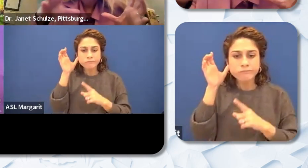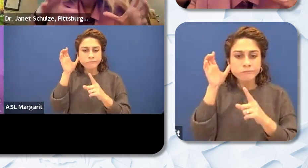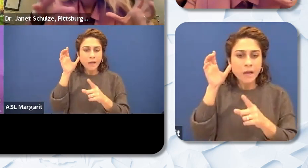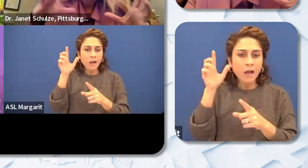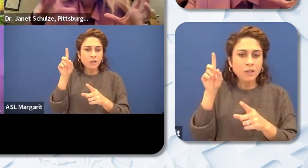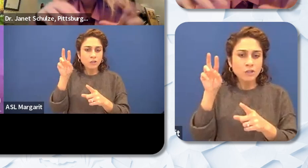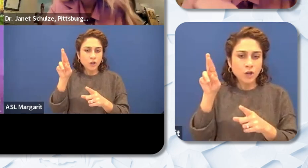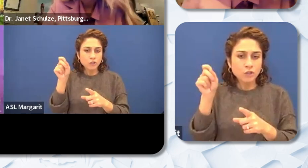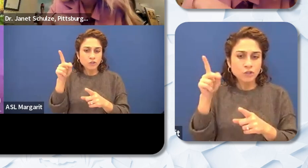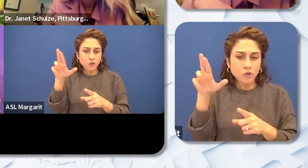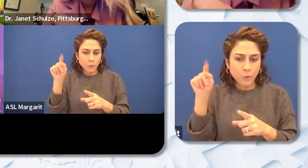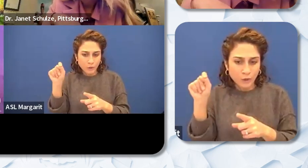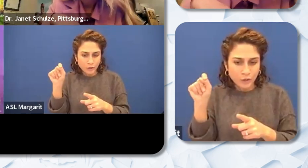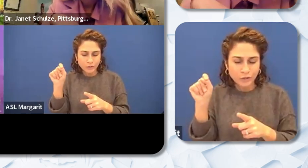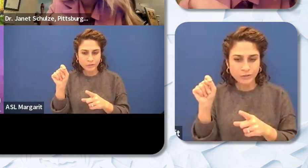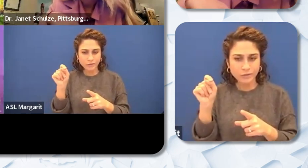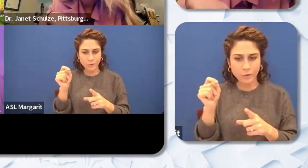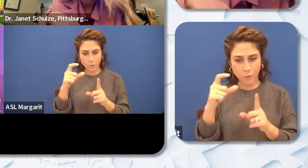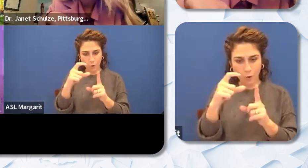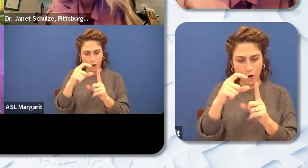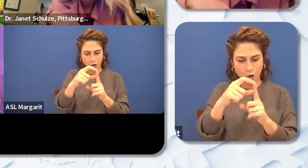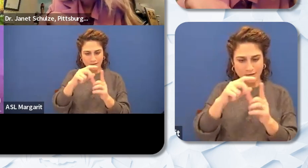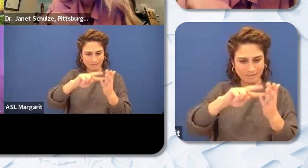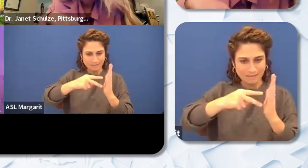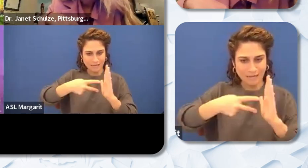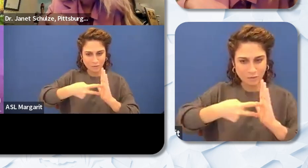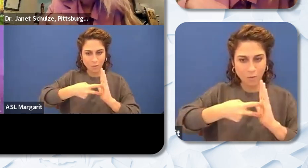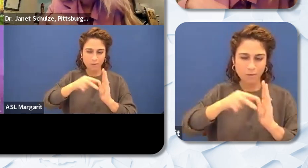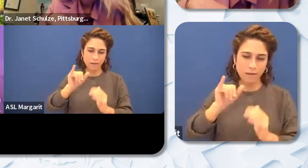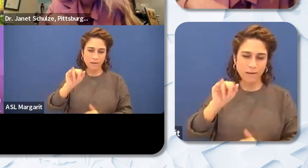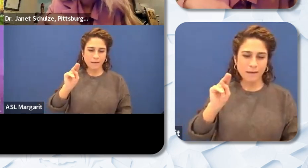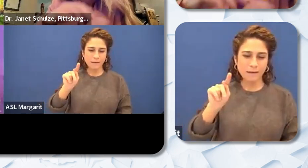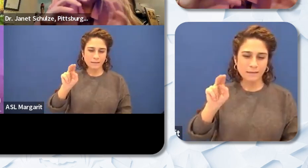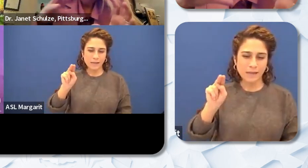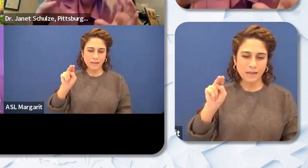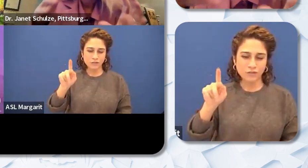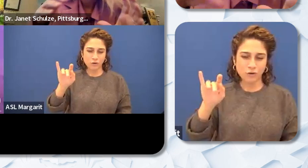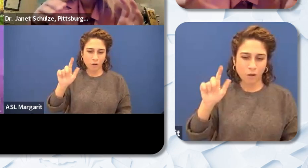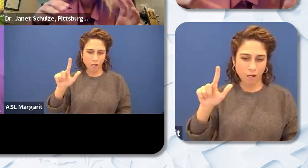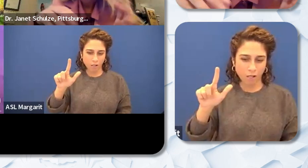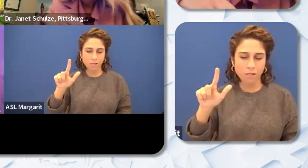intentionality really stood out to me and I think that school districts have to be very intentional